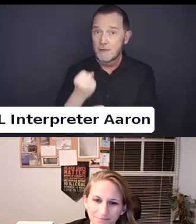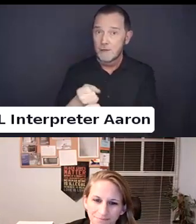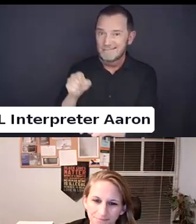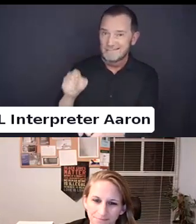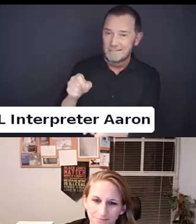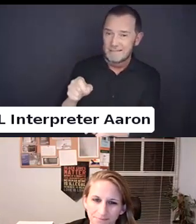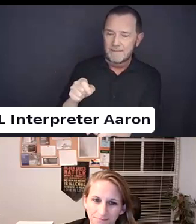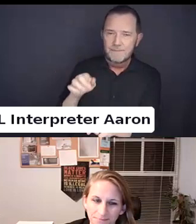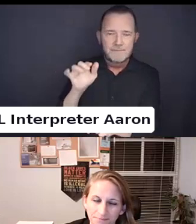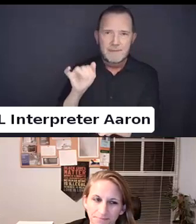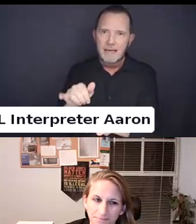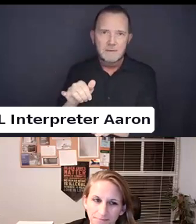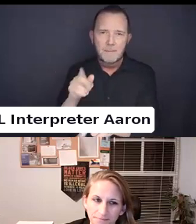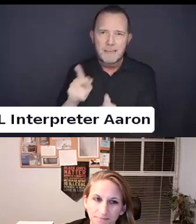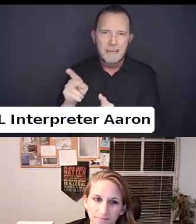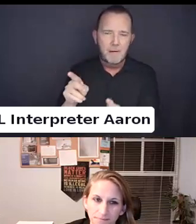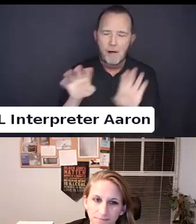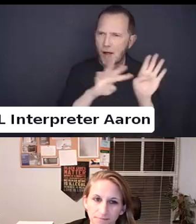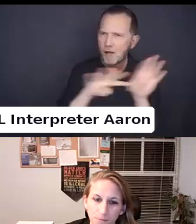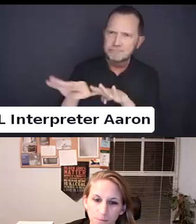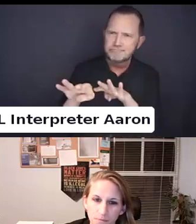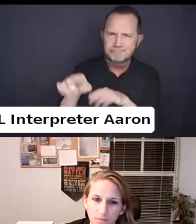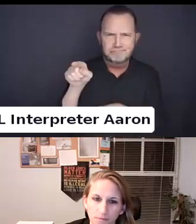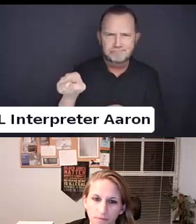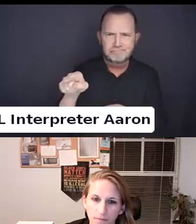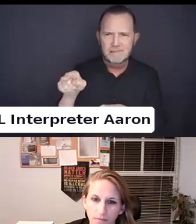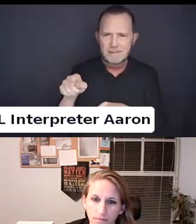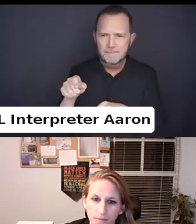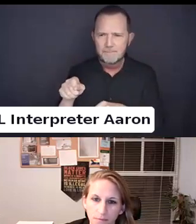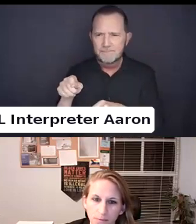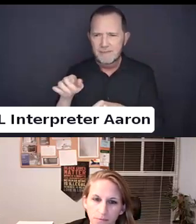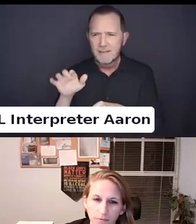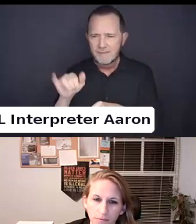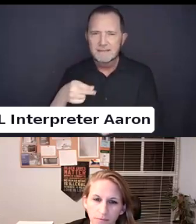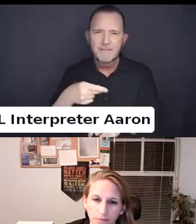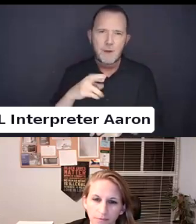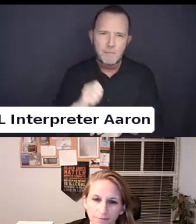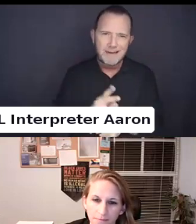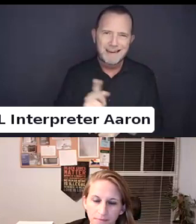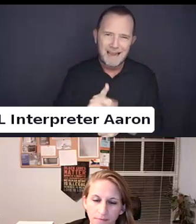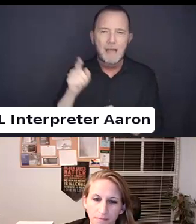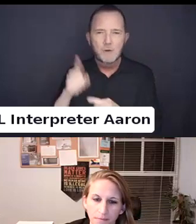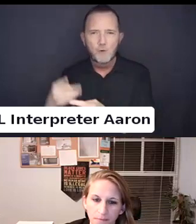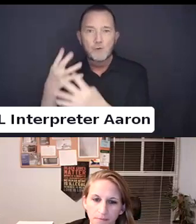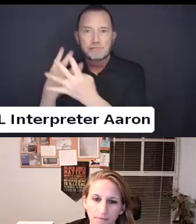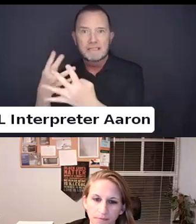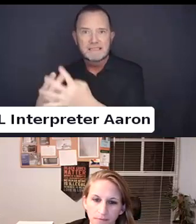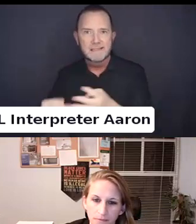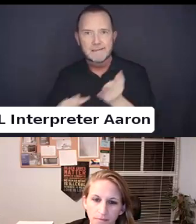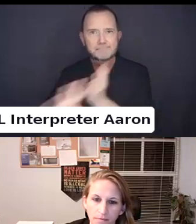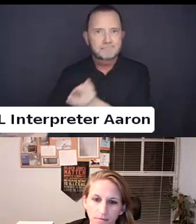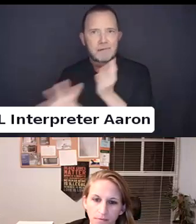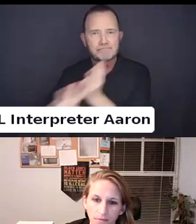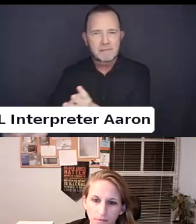textbook definition of the prison pipeline for students particularly for black and brown